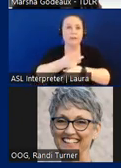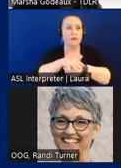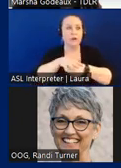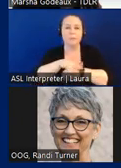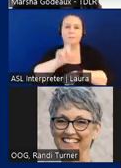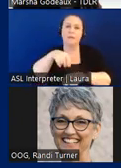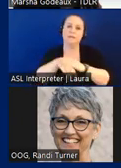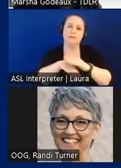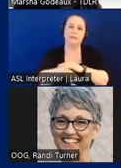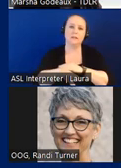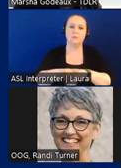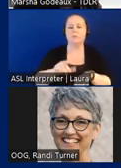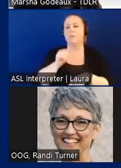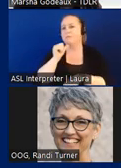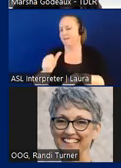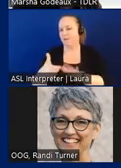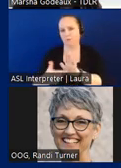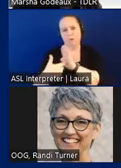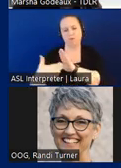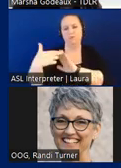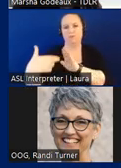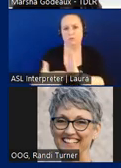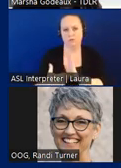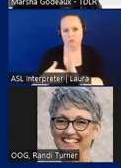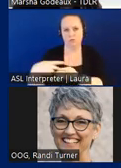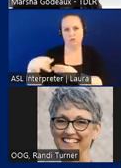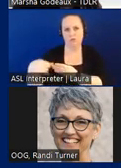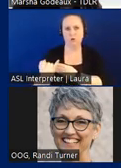they would not be required to be registered the project or have a plan review or inspection.